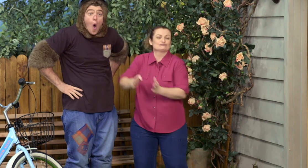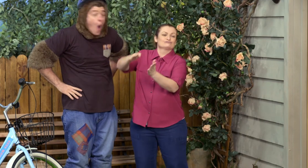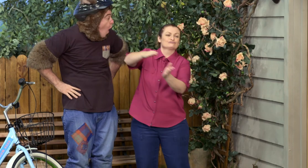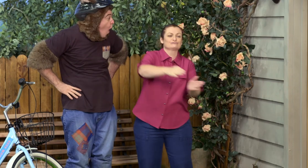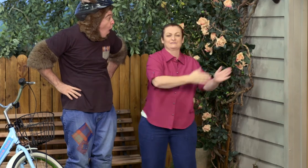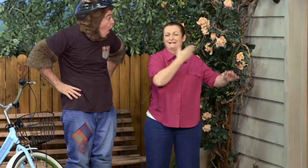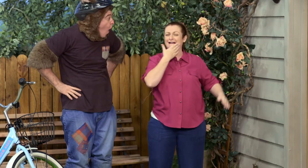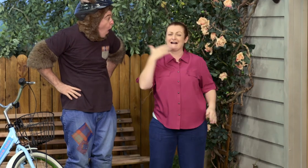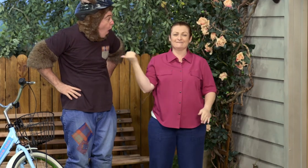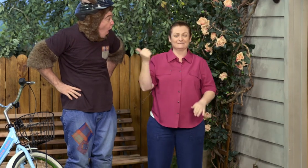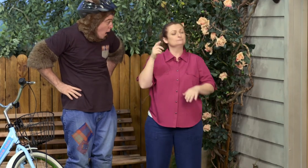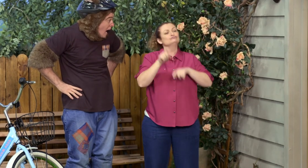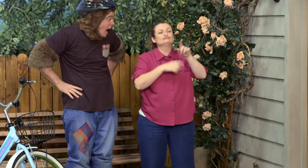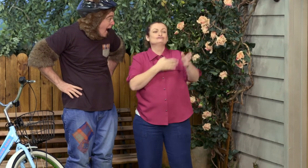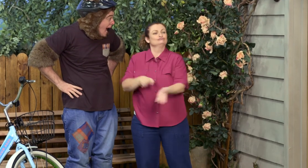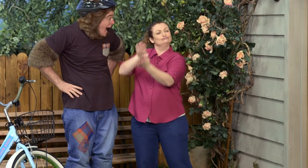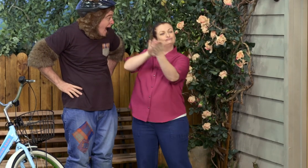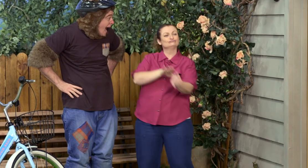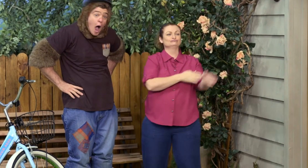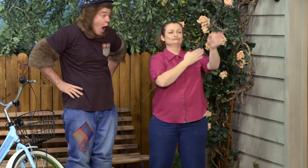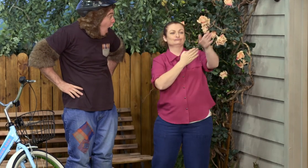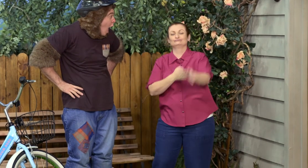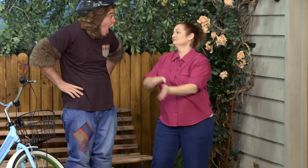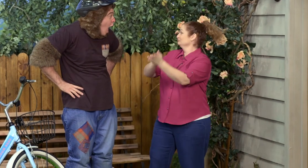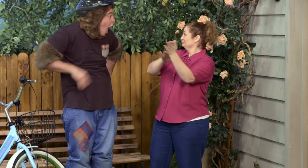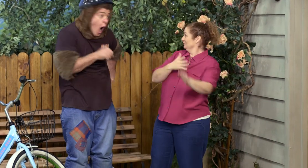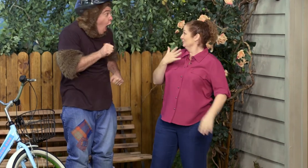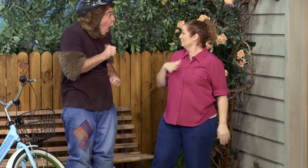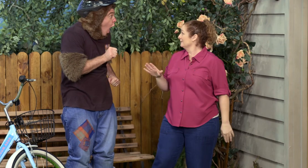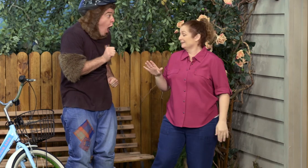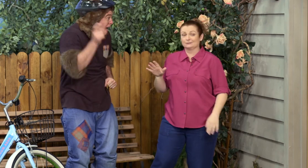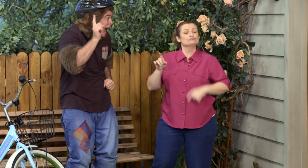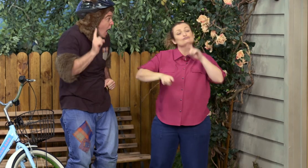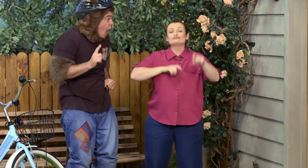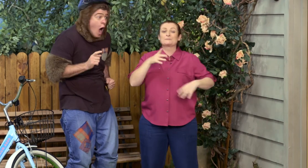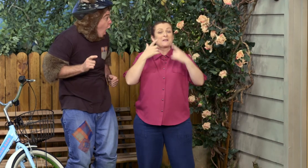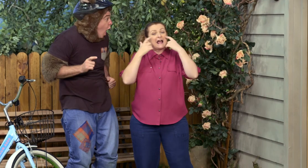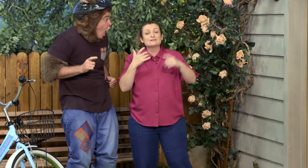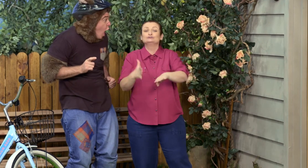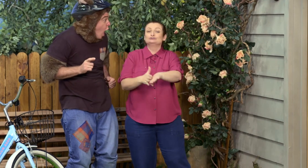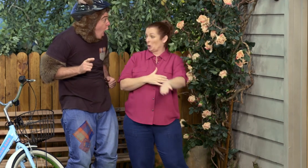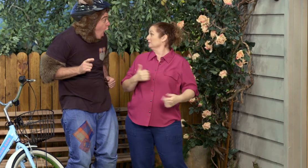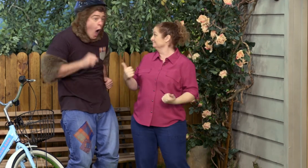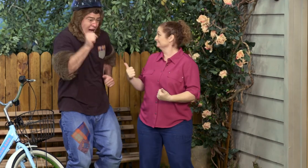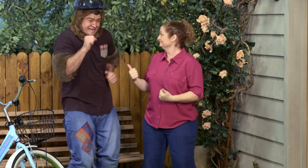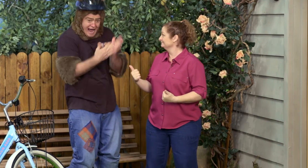Why don't we go and find a lovely bike path and go for a ride? Would you like to do that? Yeah! We can be careful and take it slow.